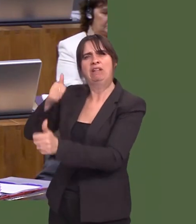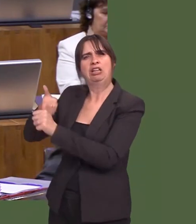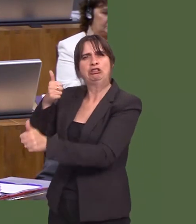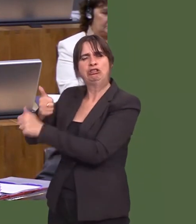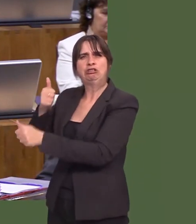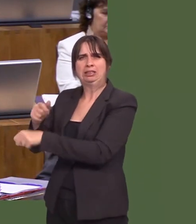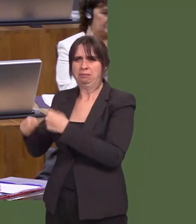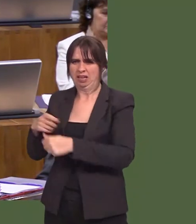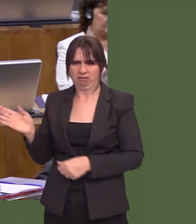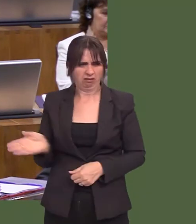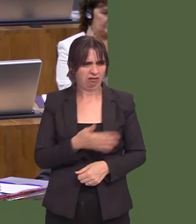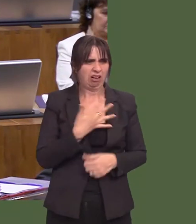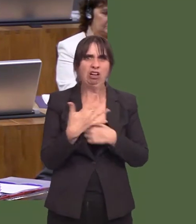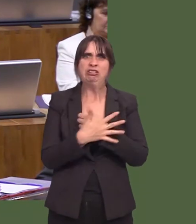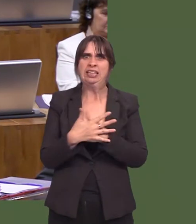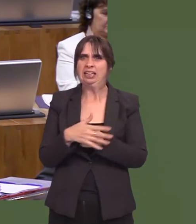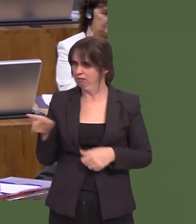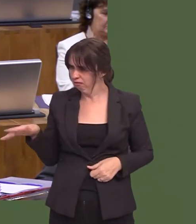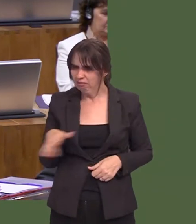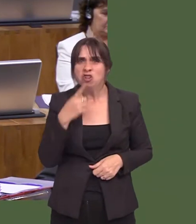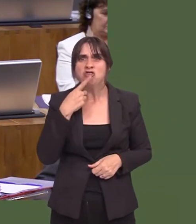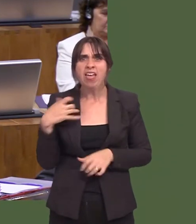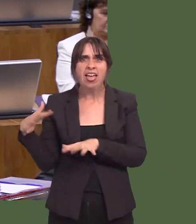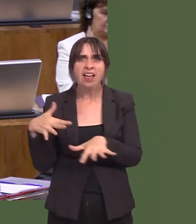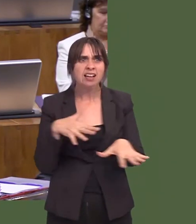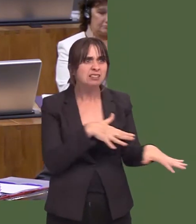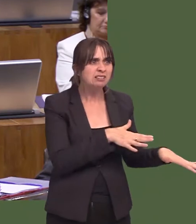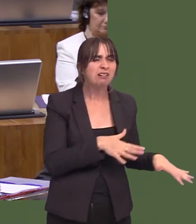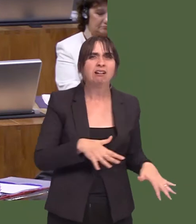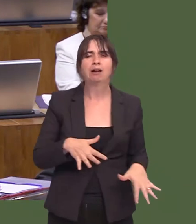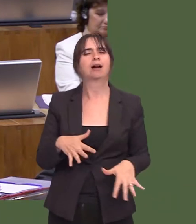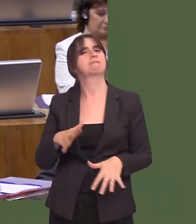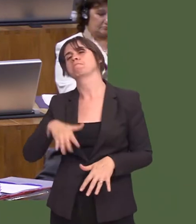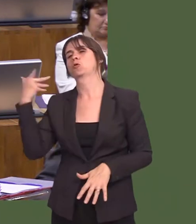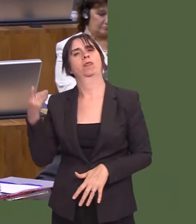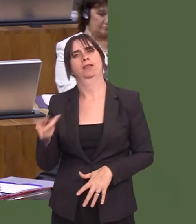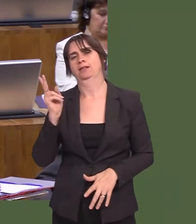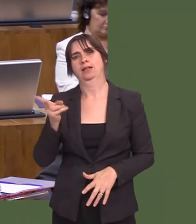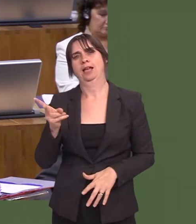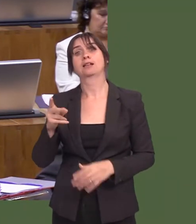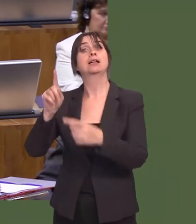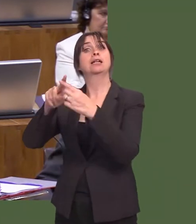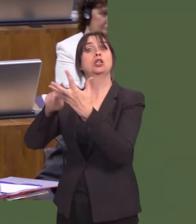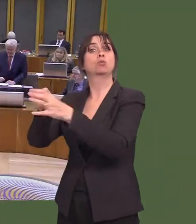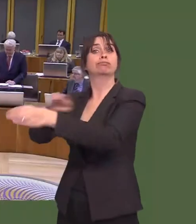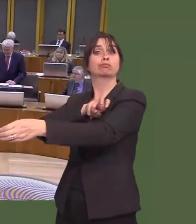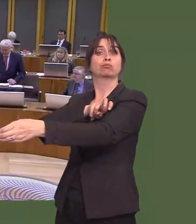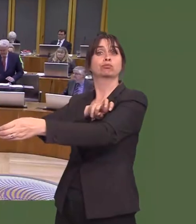bod niín gadael yr Undeb Ewropeaidd, nid yw hynnyín meddwl bod rhaid inni felly newid y rheoliadau yma yng Nghymru. Jeremy Miles: 5.